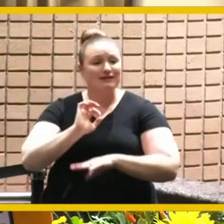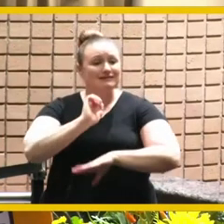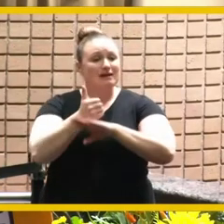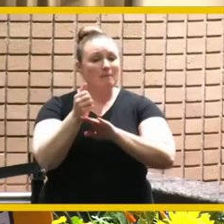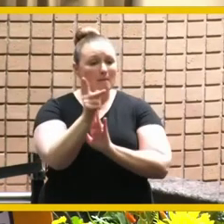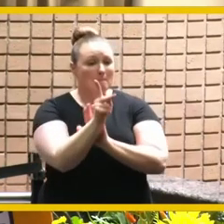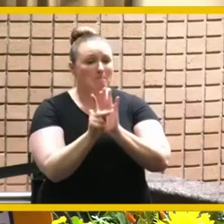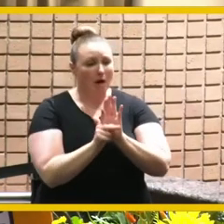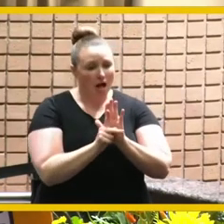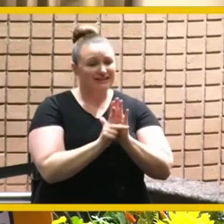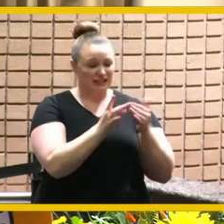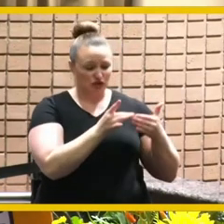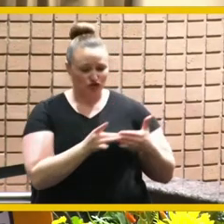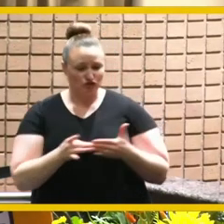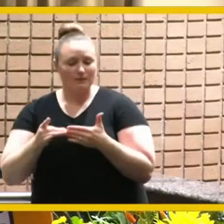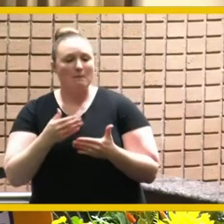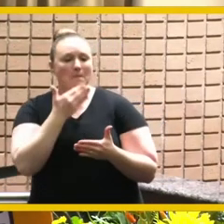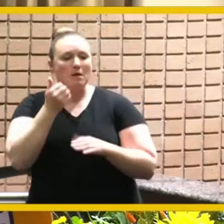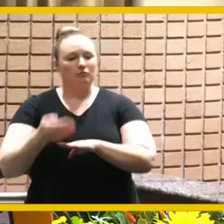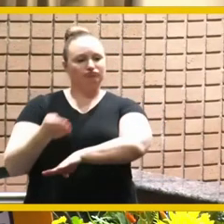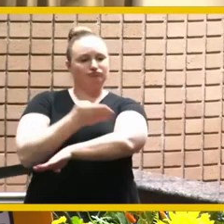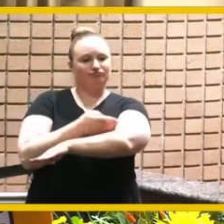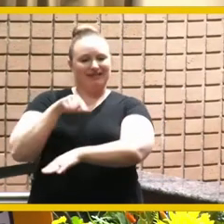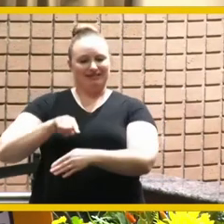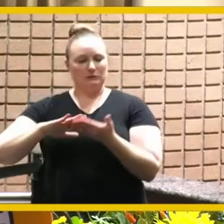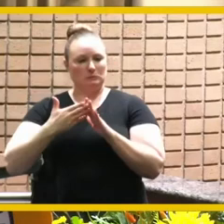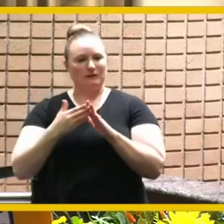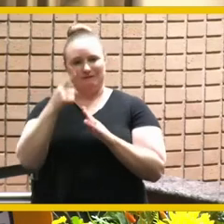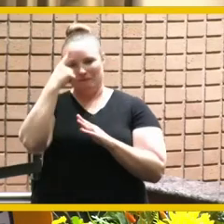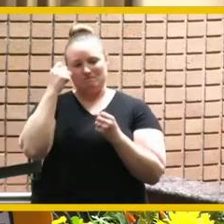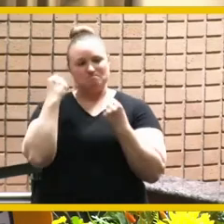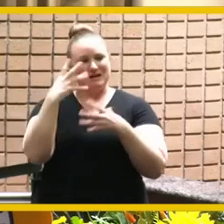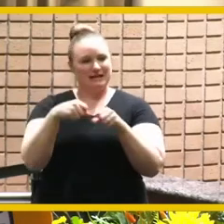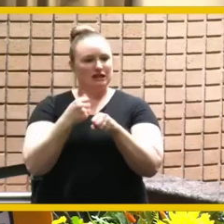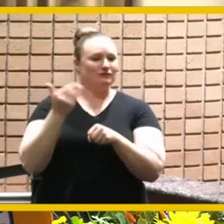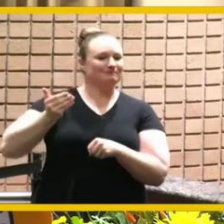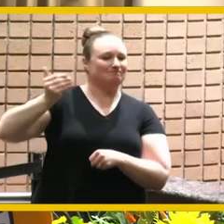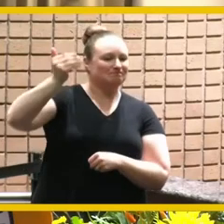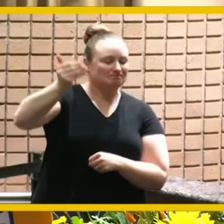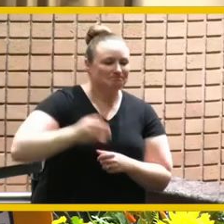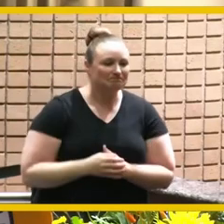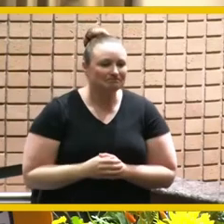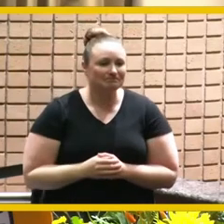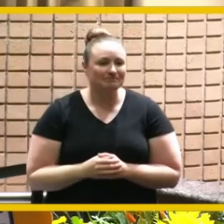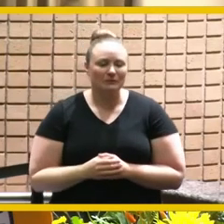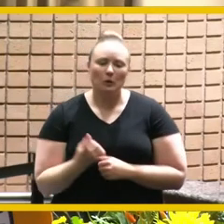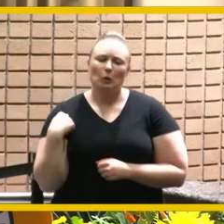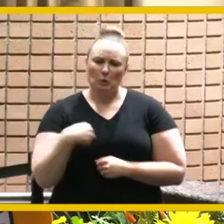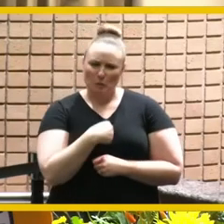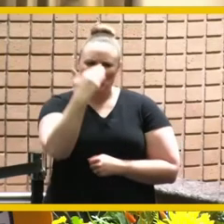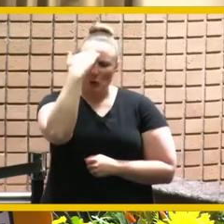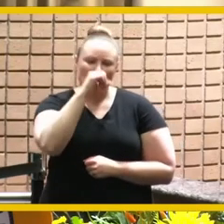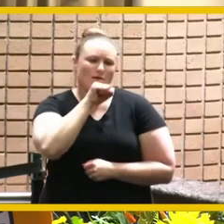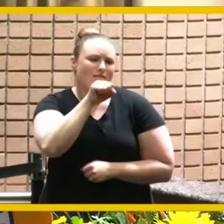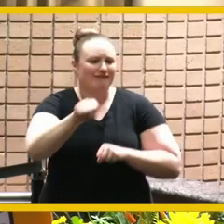that will better this community for generations we know you love cycling we well remember squeaky